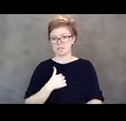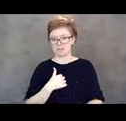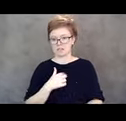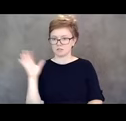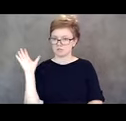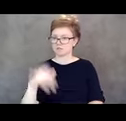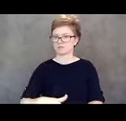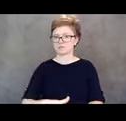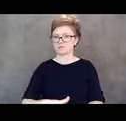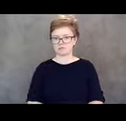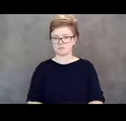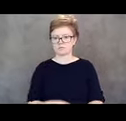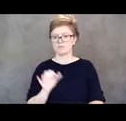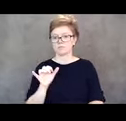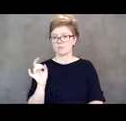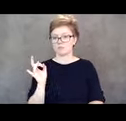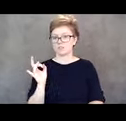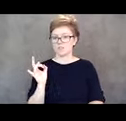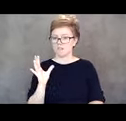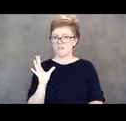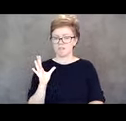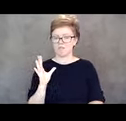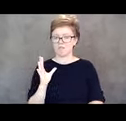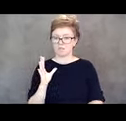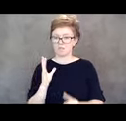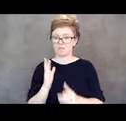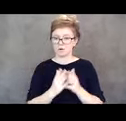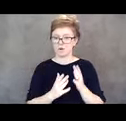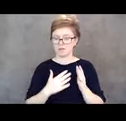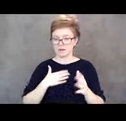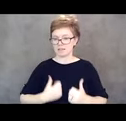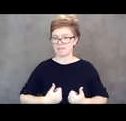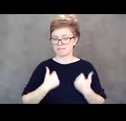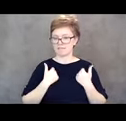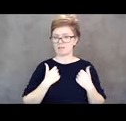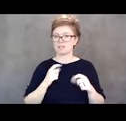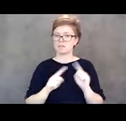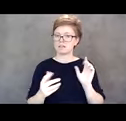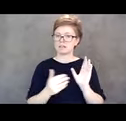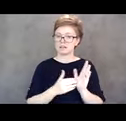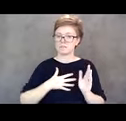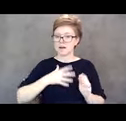It was a very hard time in my life, but again with, my mom knew about the ADA and my rights